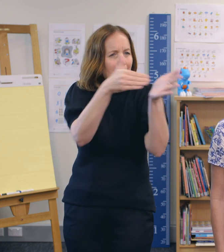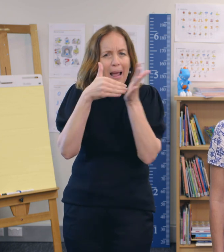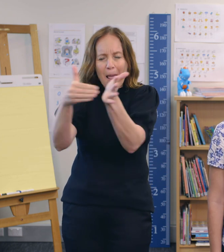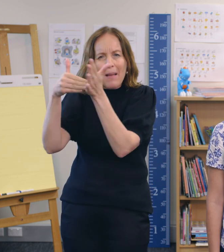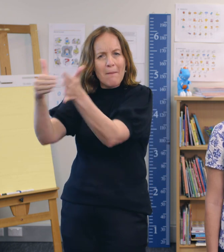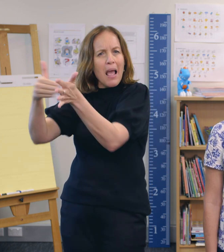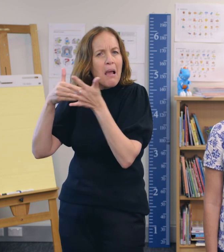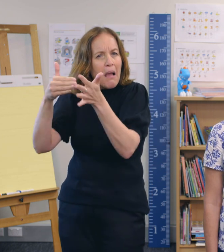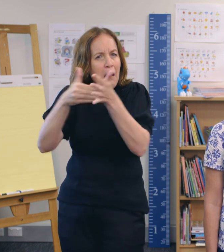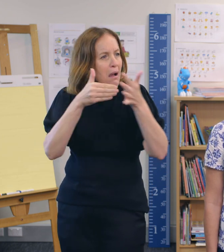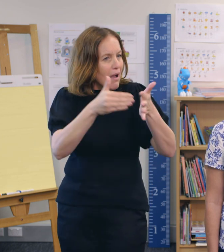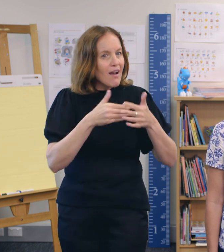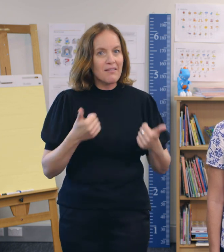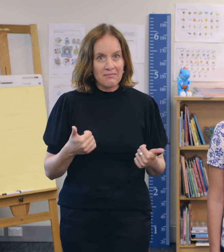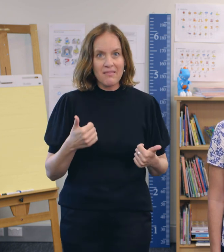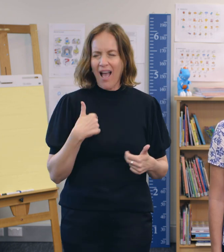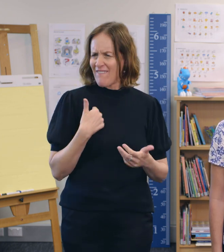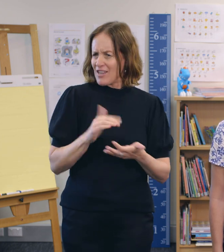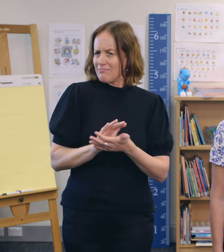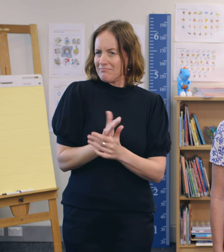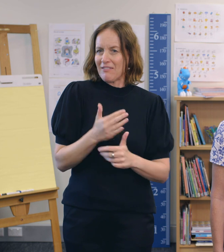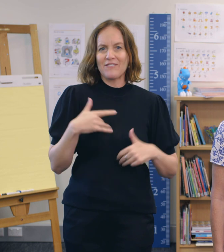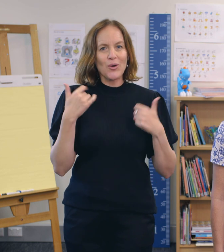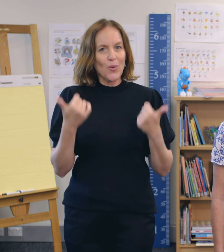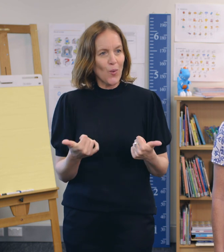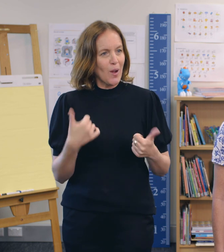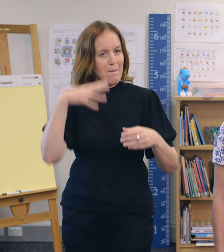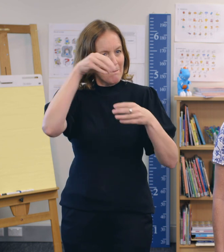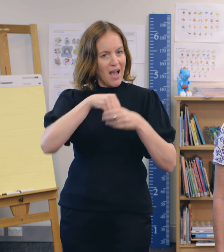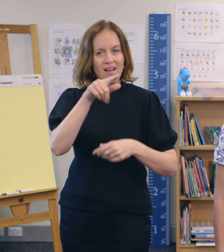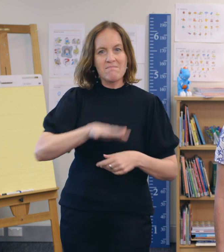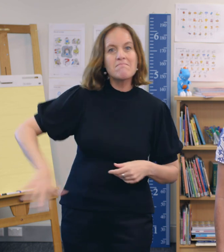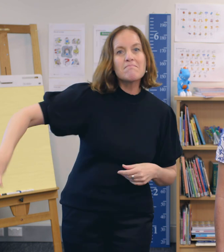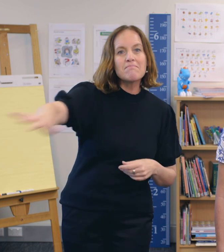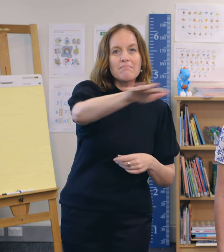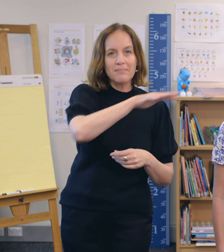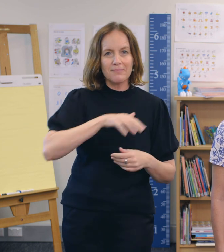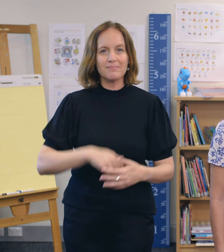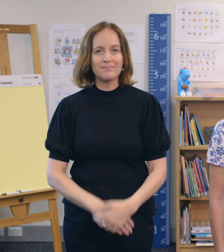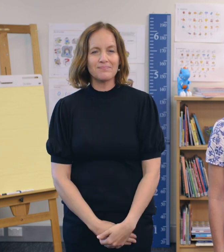I'm very grateful to be a part of my community.